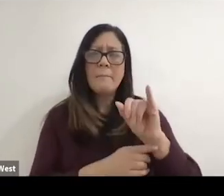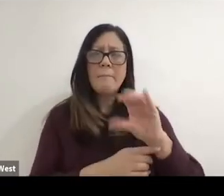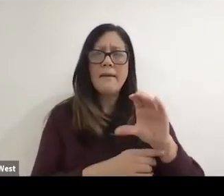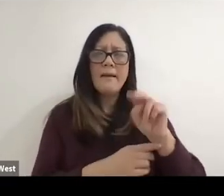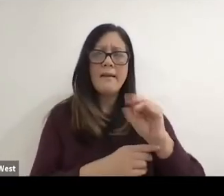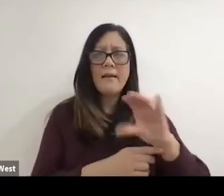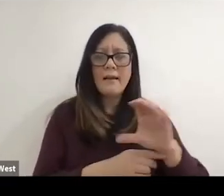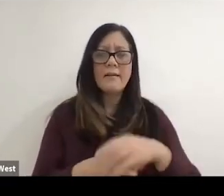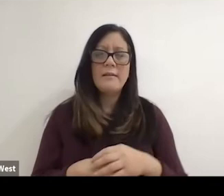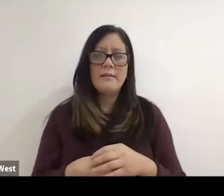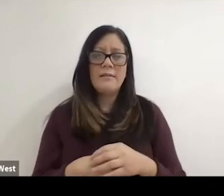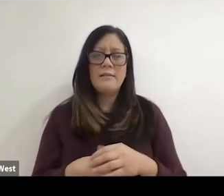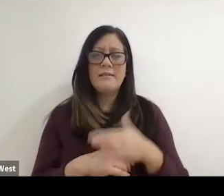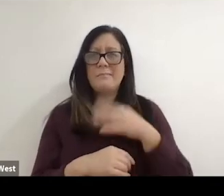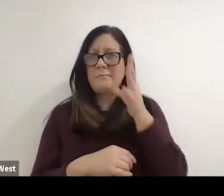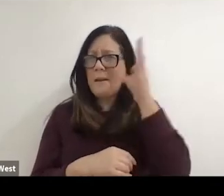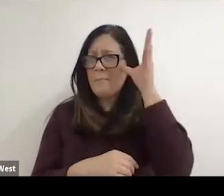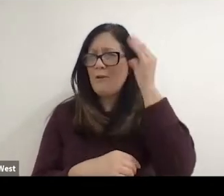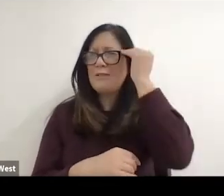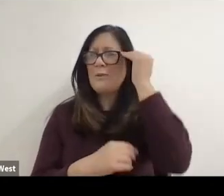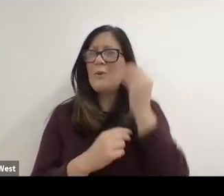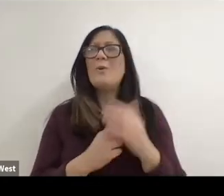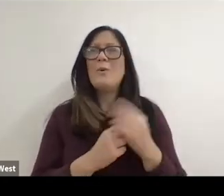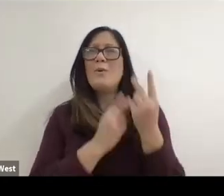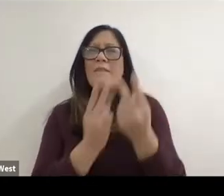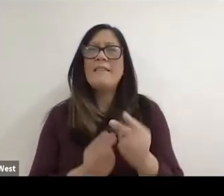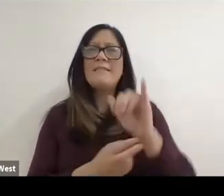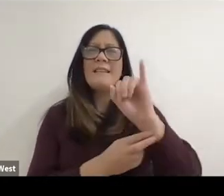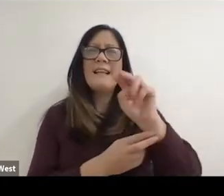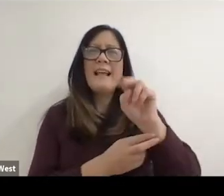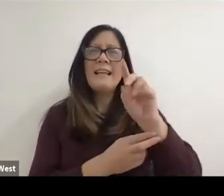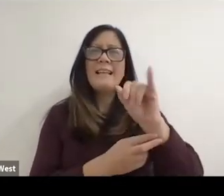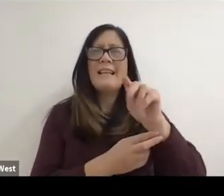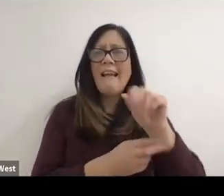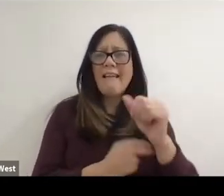parents knew that we were in Indiana. Visiting family lived in California and I knew that my parents